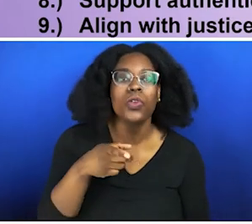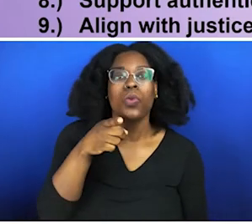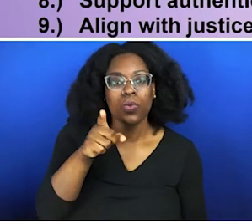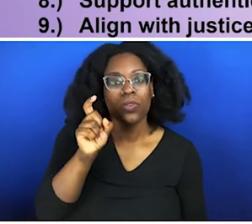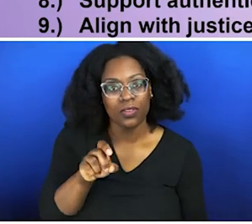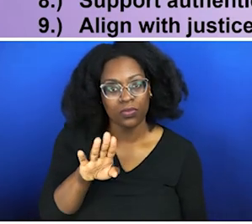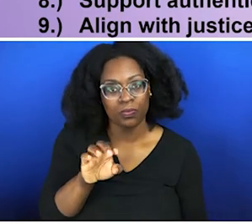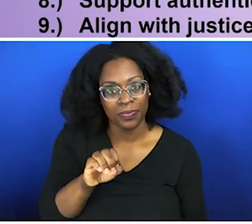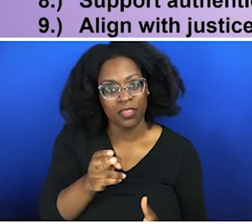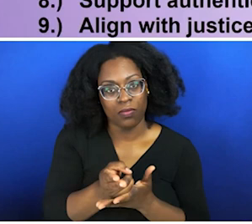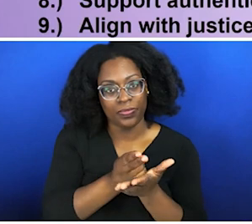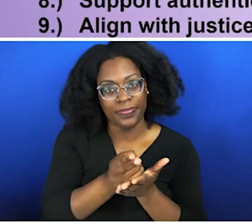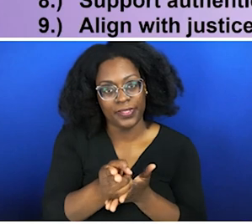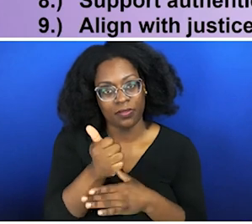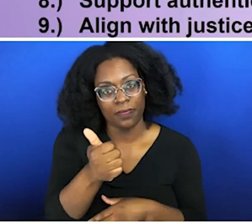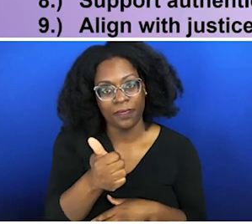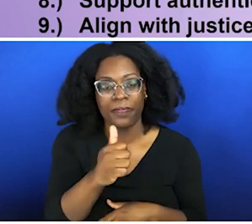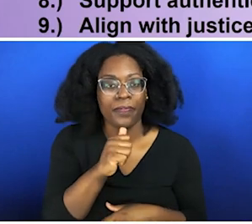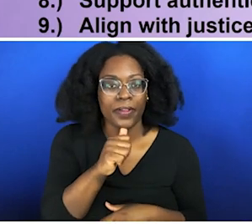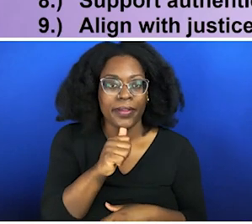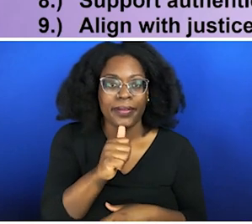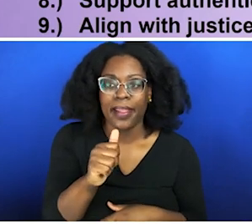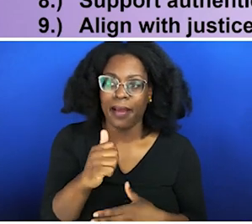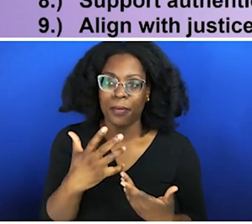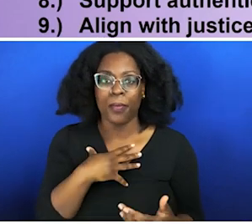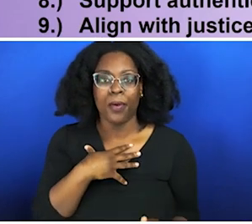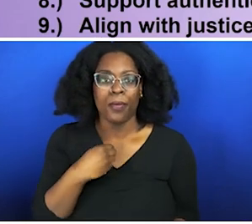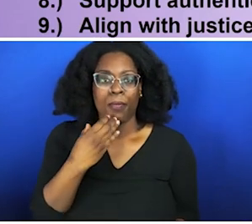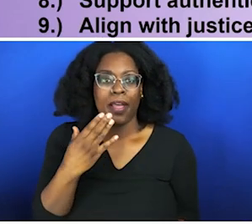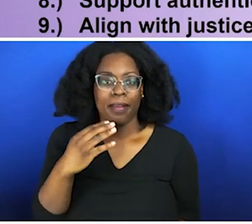it in that whole White savior mentality, but doing it in an authentic way. Think about